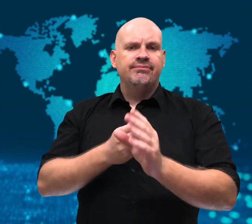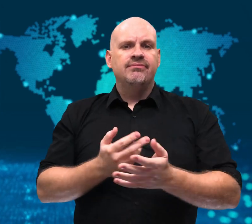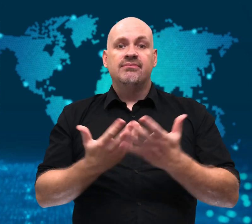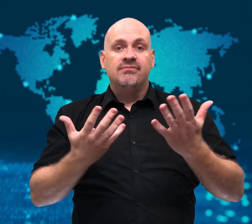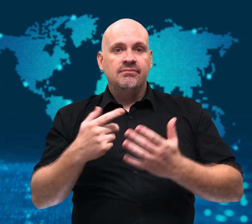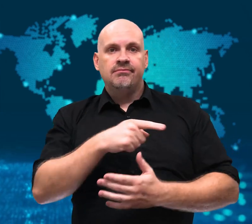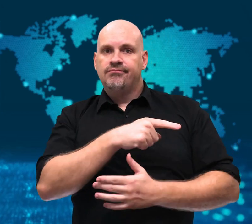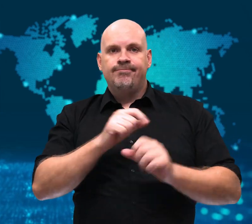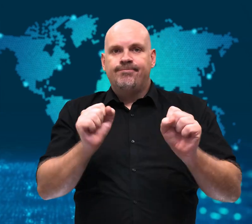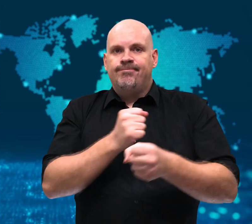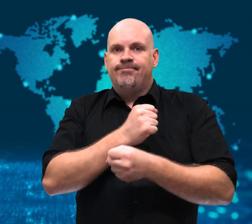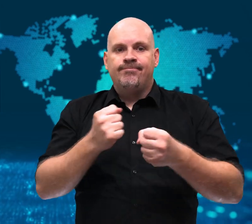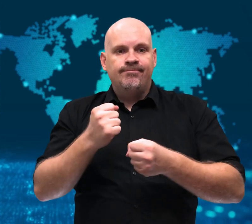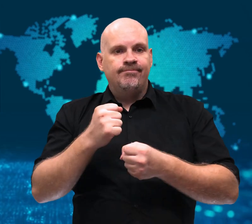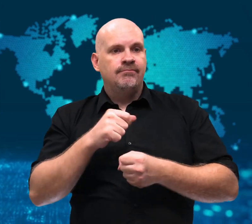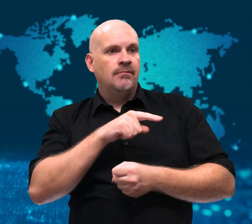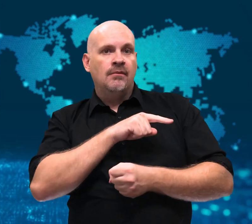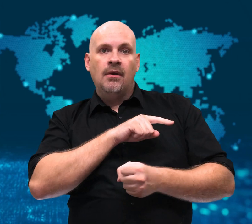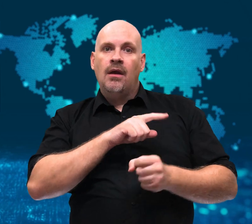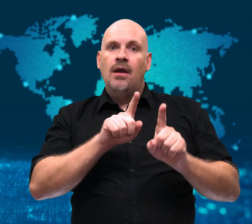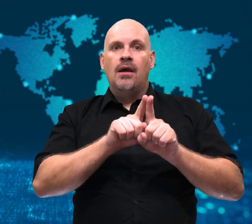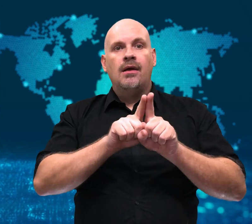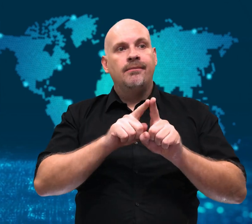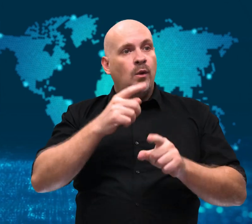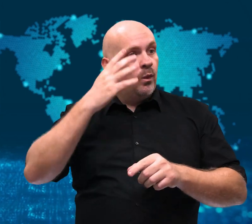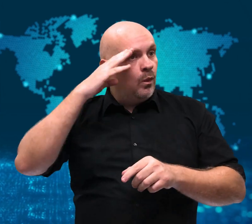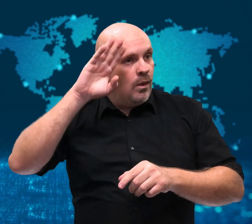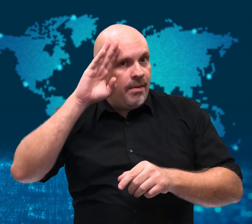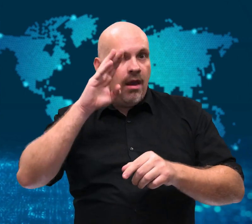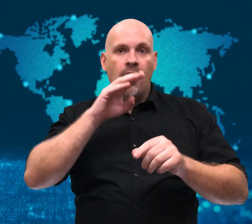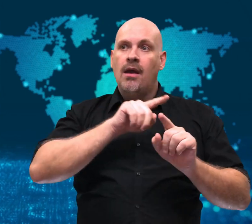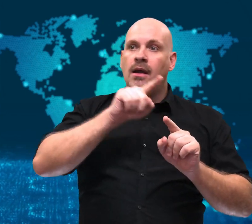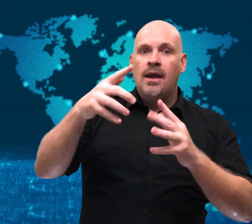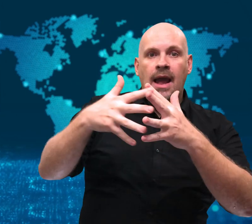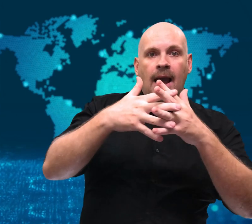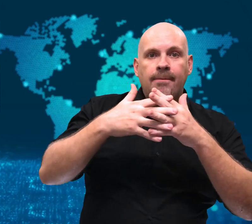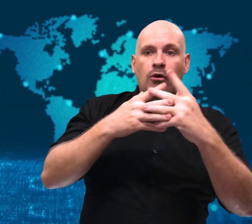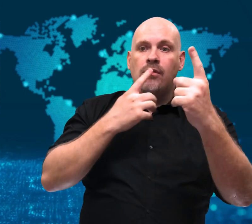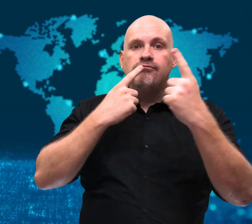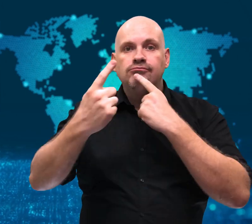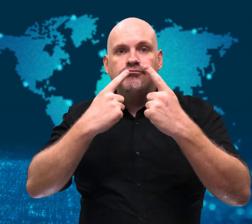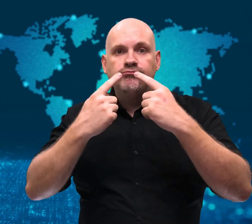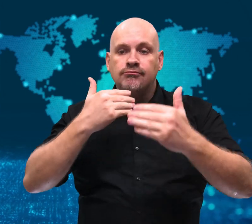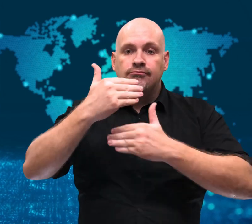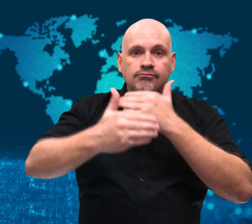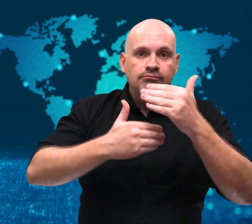through the regular recruitment process.